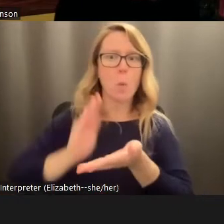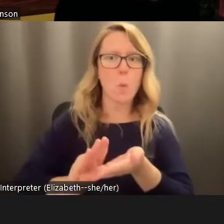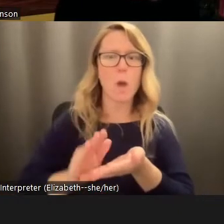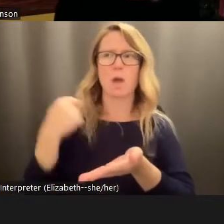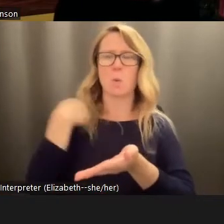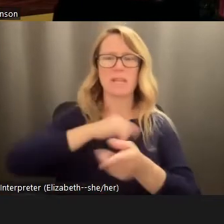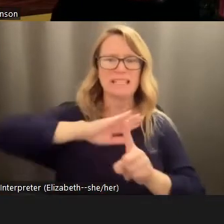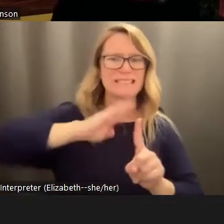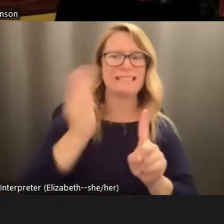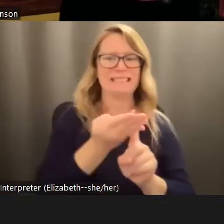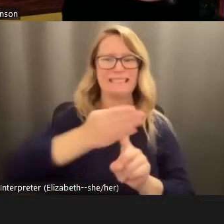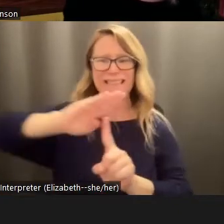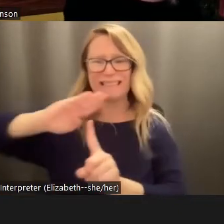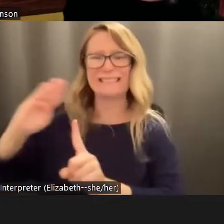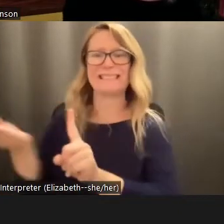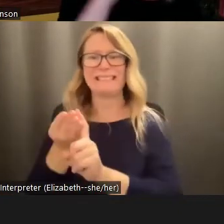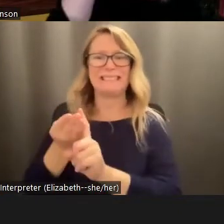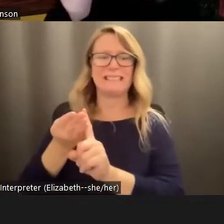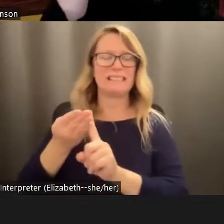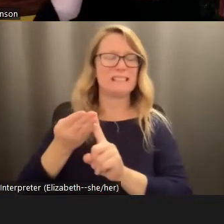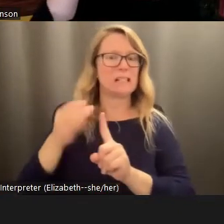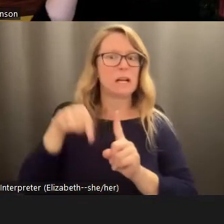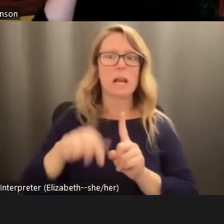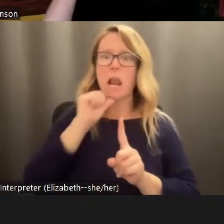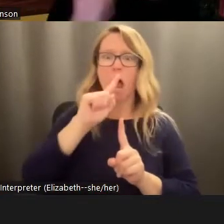them that this platform is not just affecting us, but it's